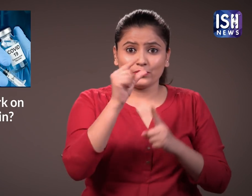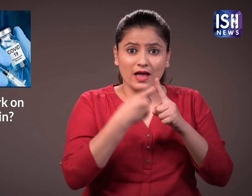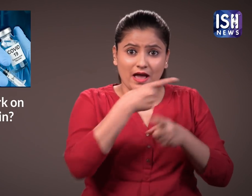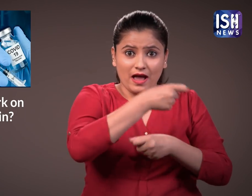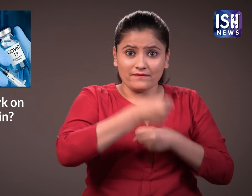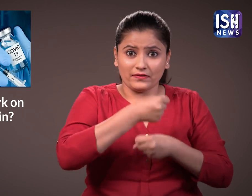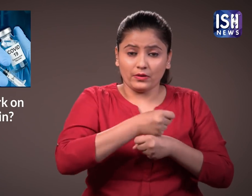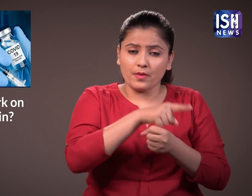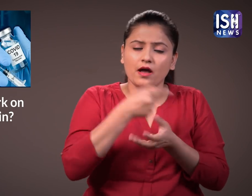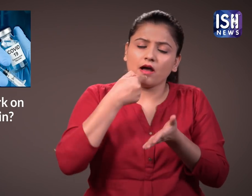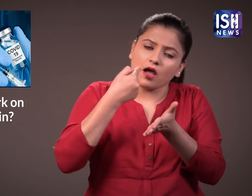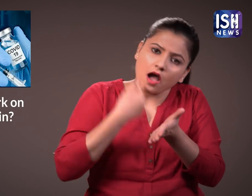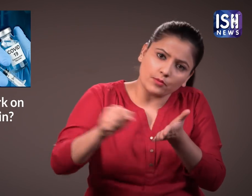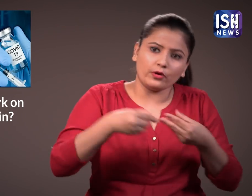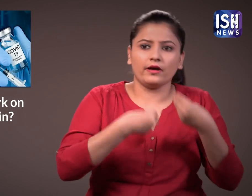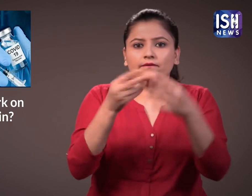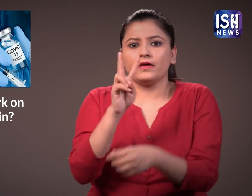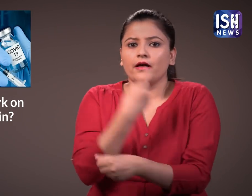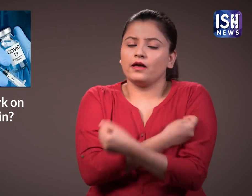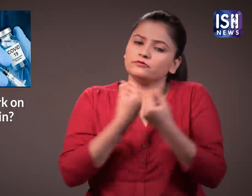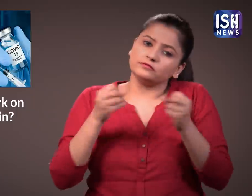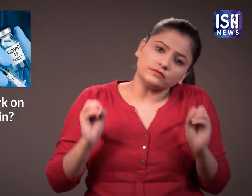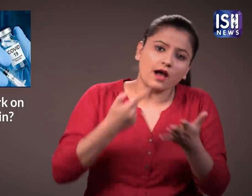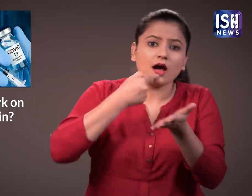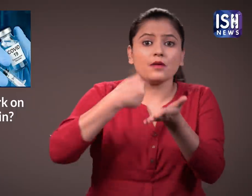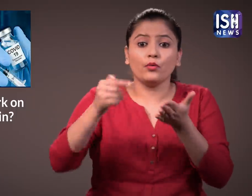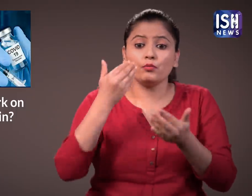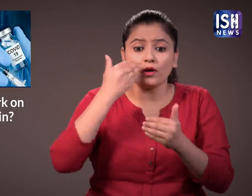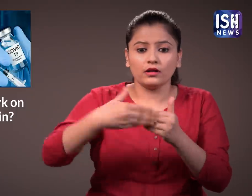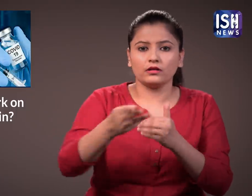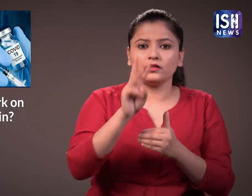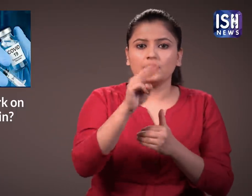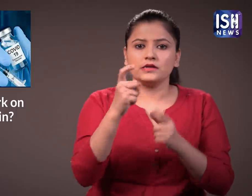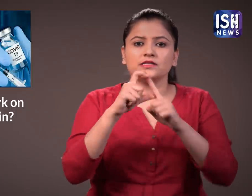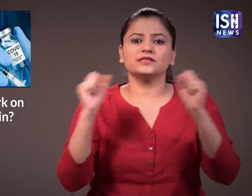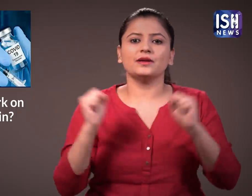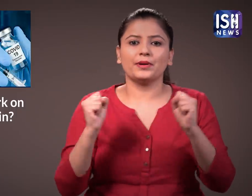The UK Government is set to give approval to the vaccine by 31st December.